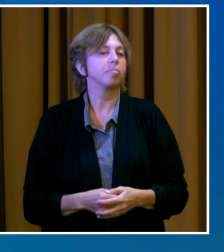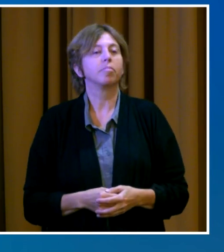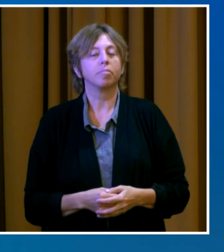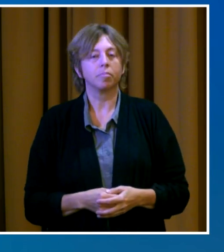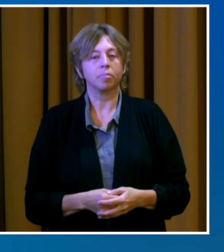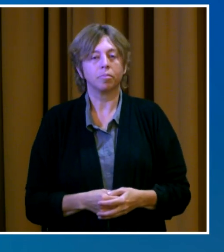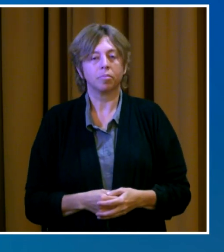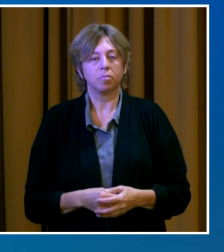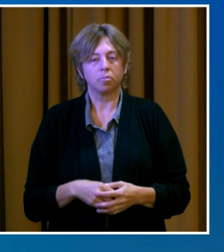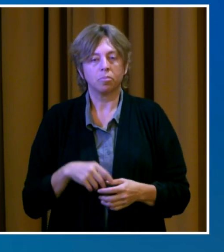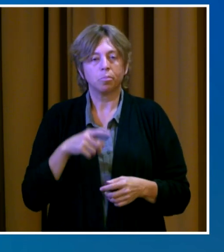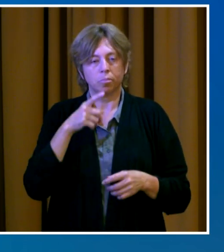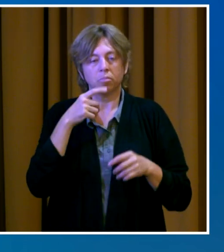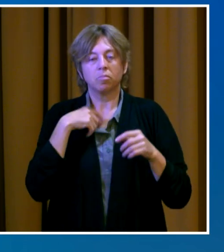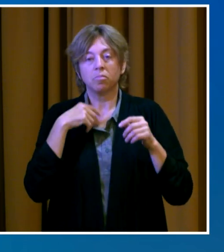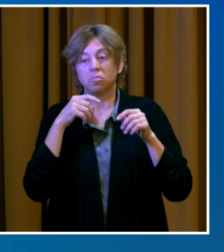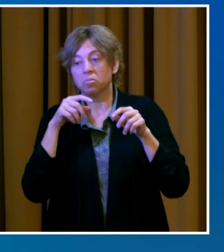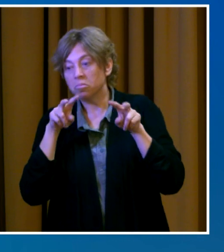resources on the city's website.